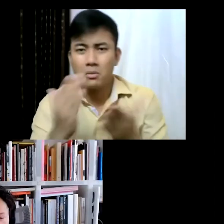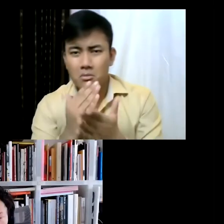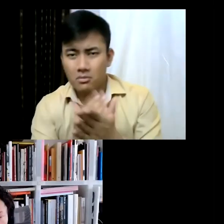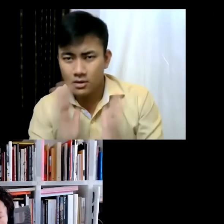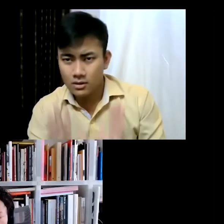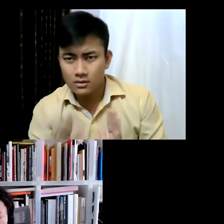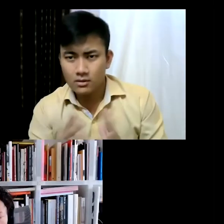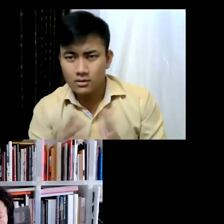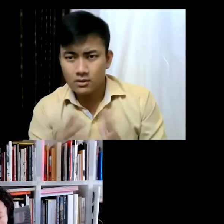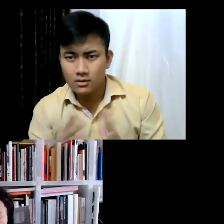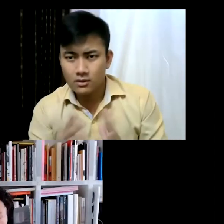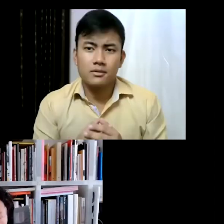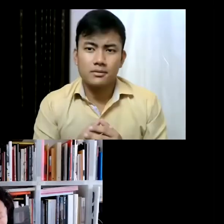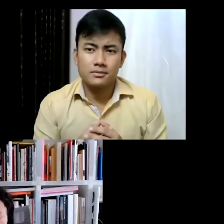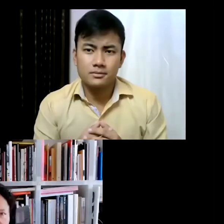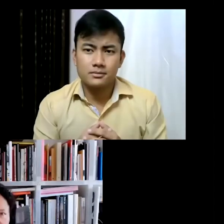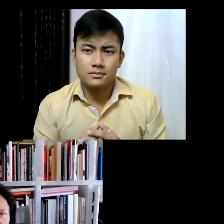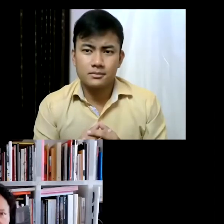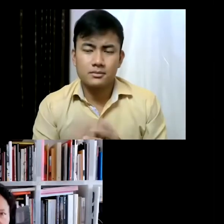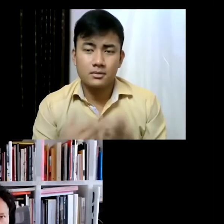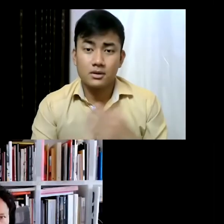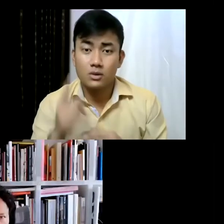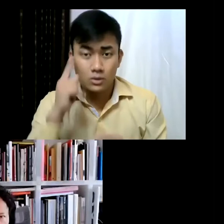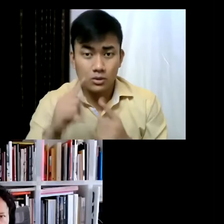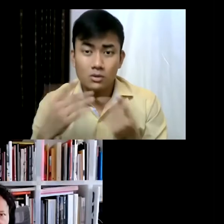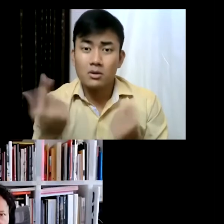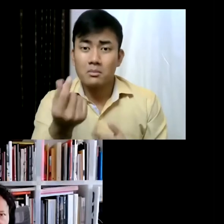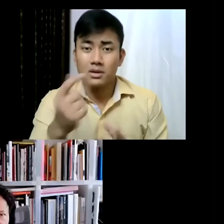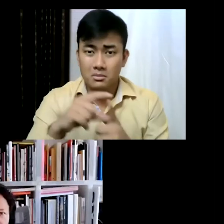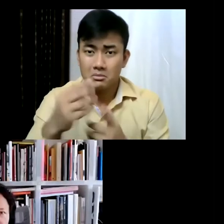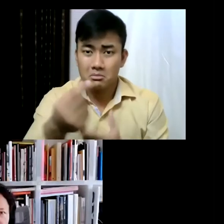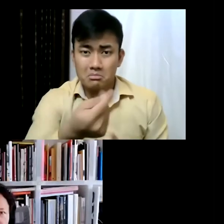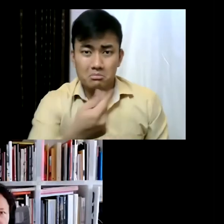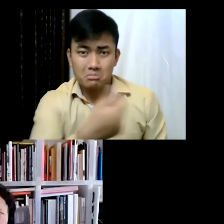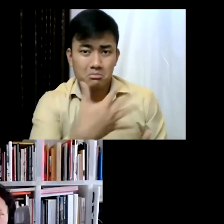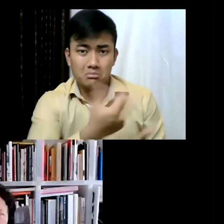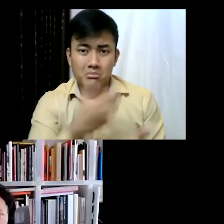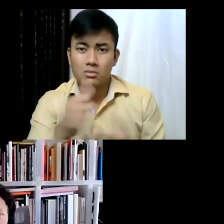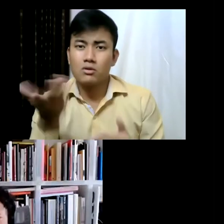but more importantly about funding and where the money comes from, and the ethics of the museum and